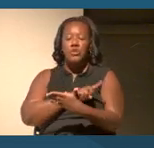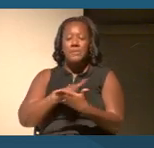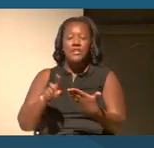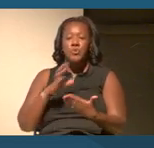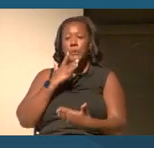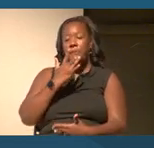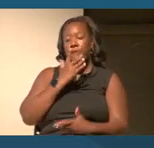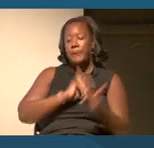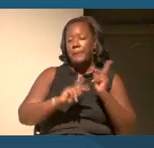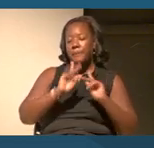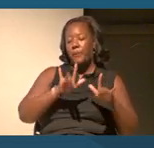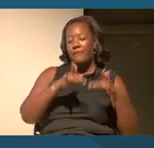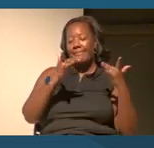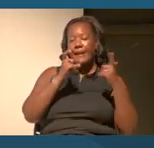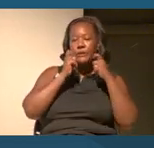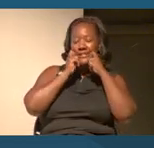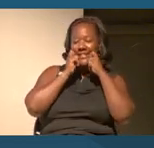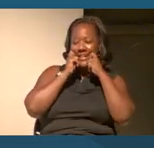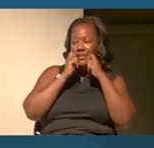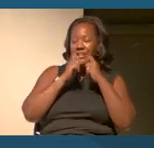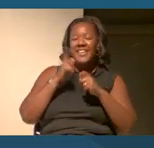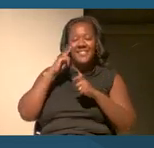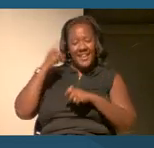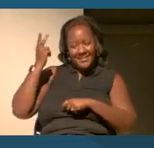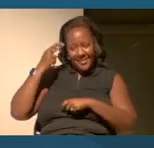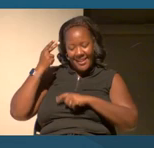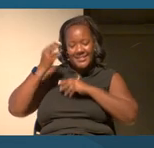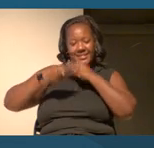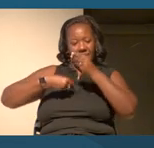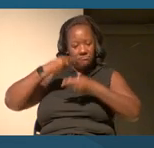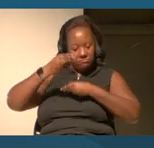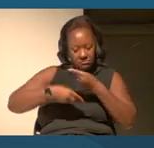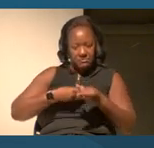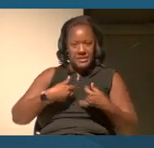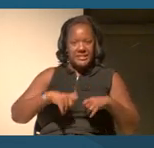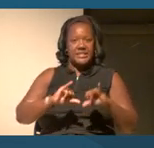race related historical legacy that persists today.